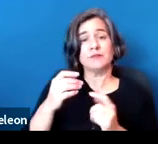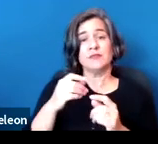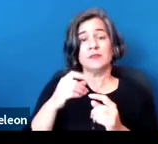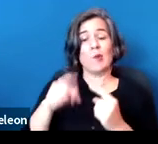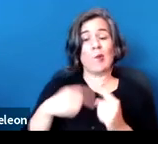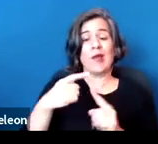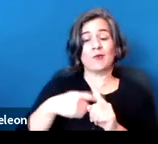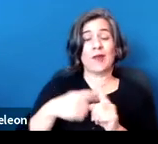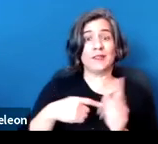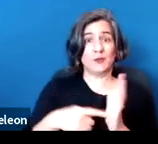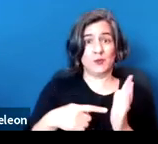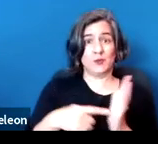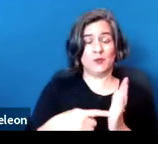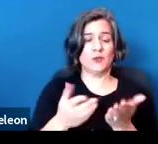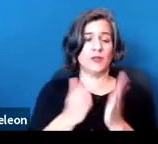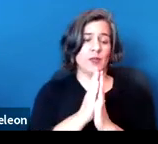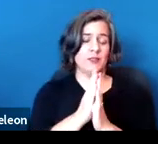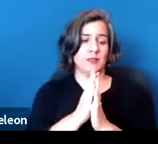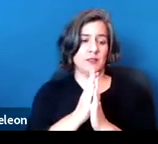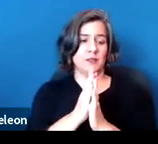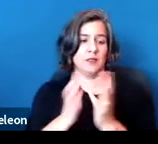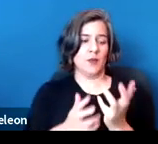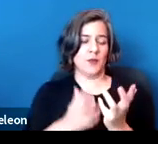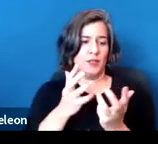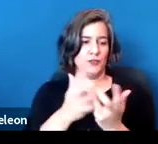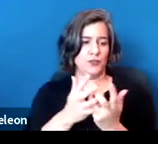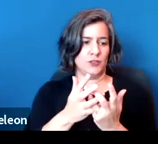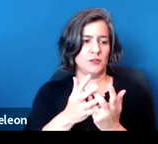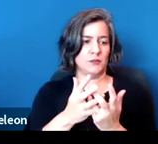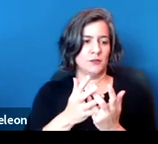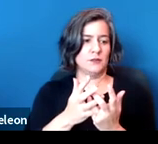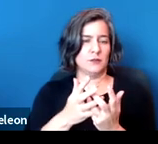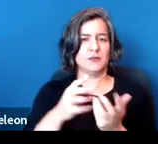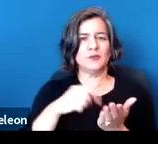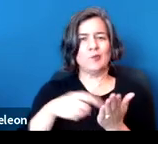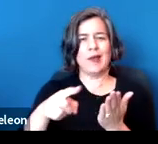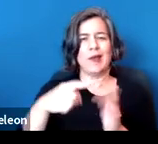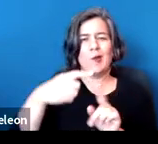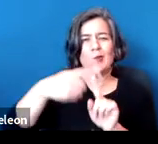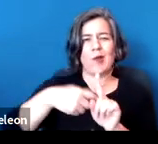So this would be requesting an accommodation to pay rent that would coincide